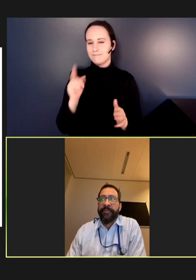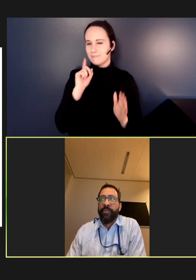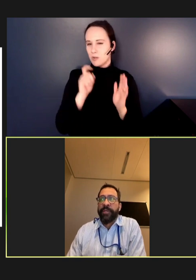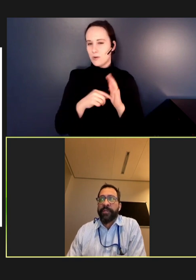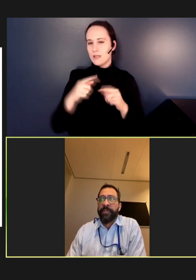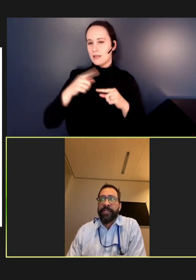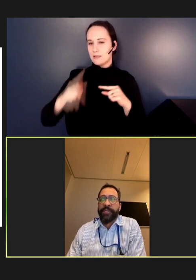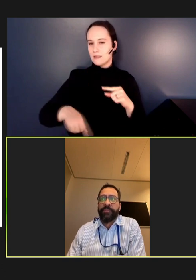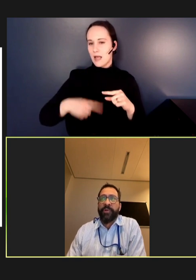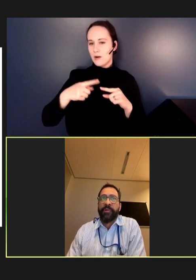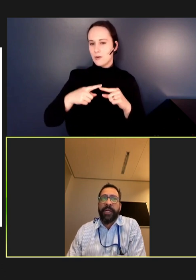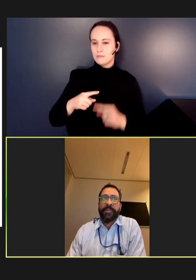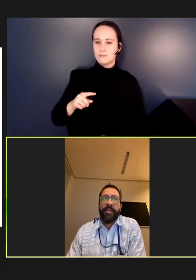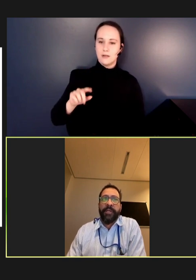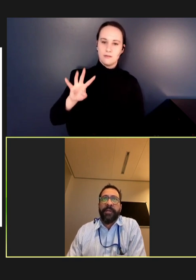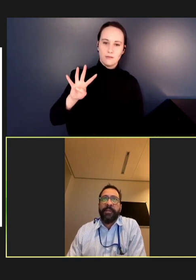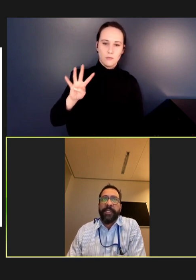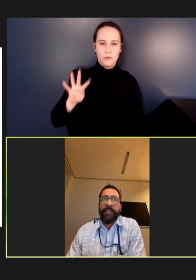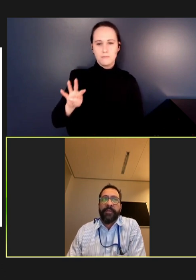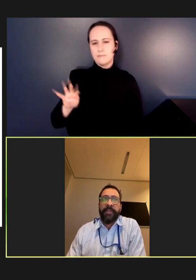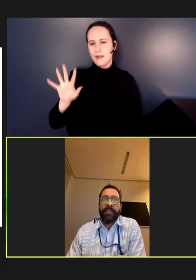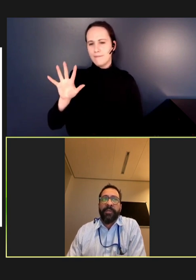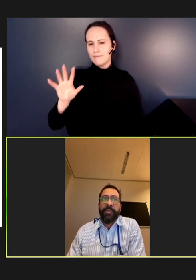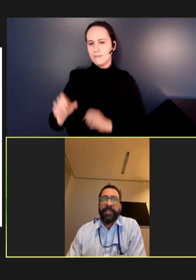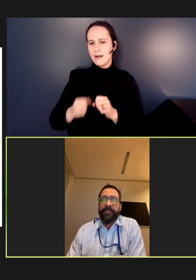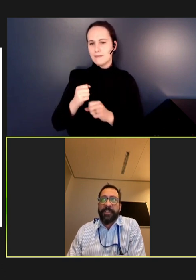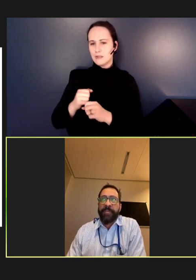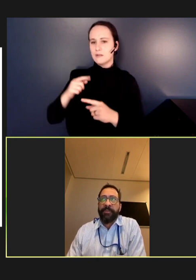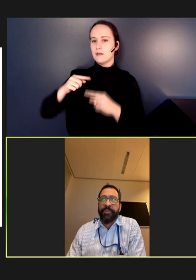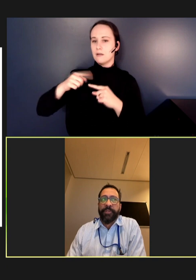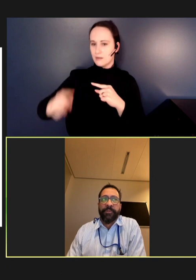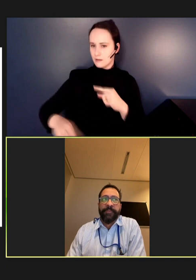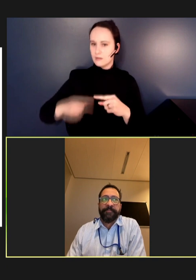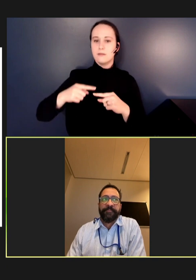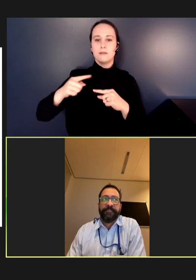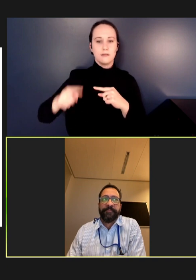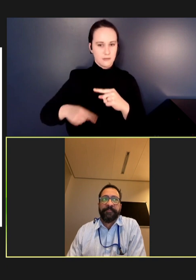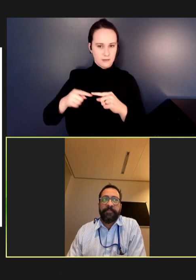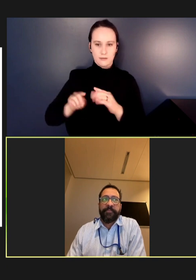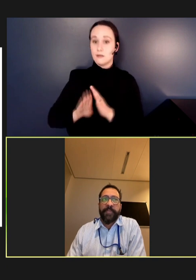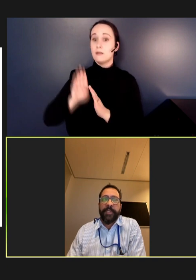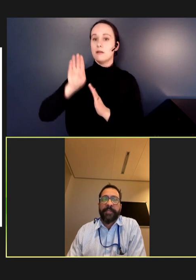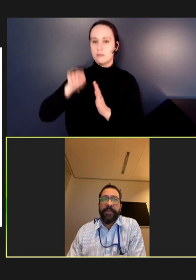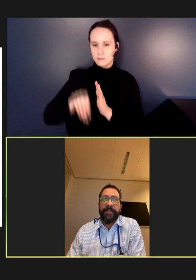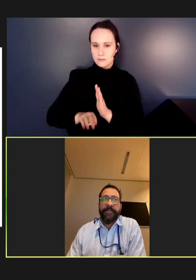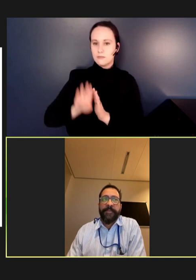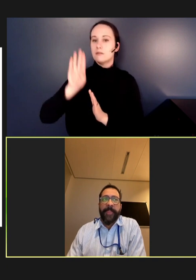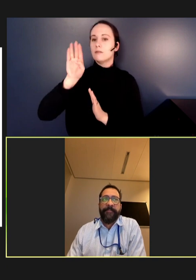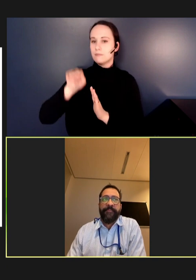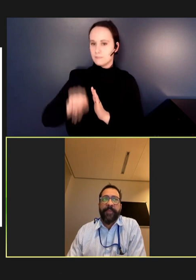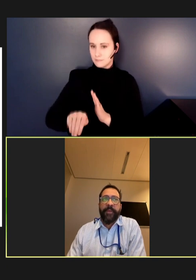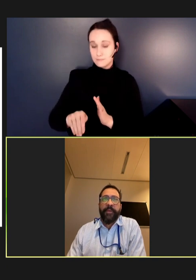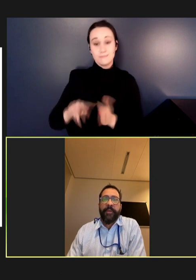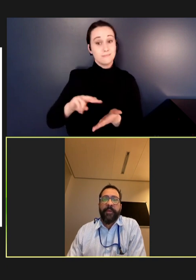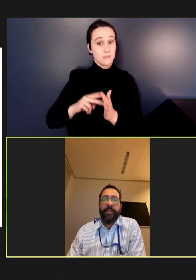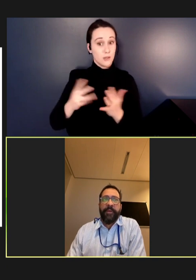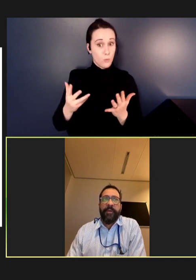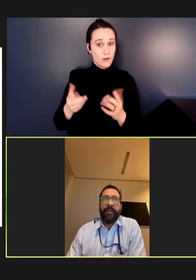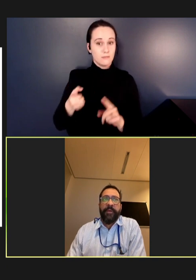have weaker immunization programs leading to the accumulation of susceptible children. Next slide.